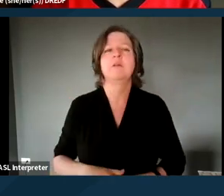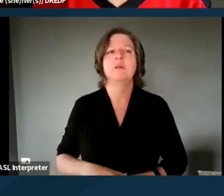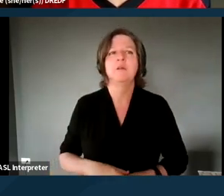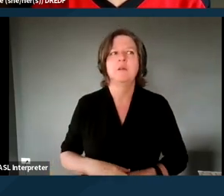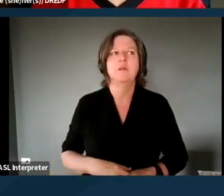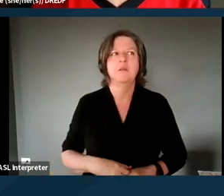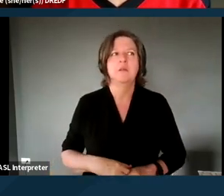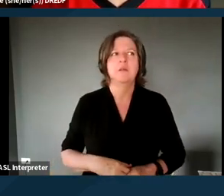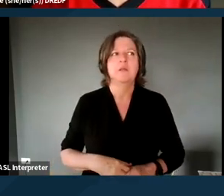then I think you